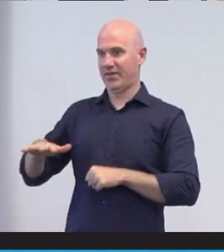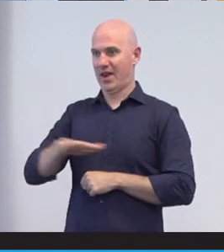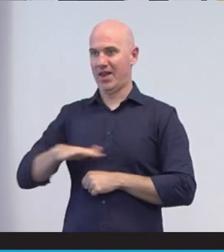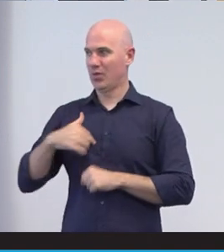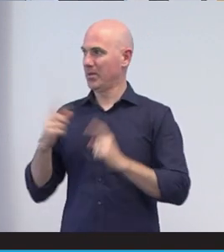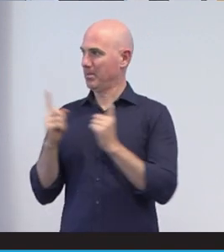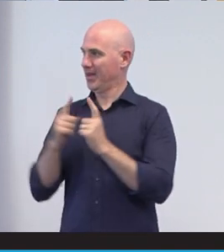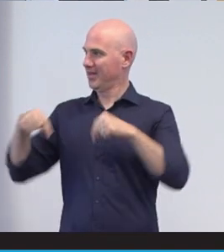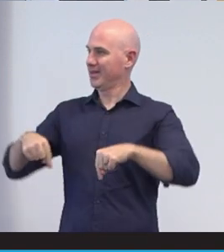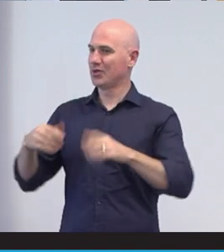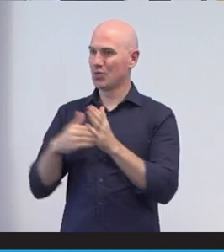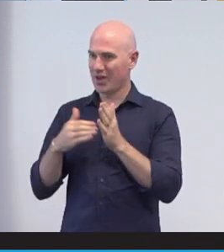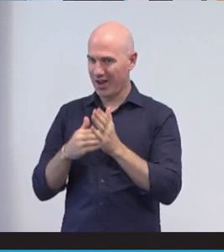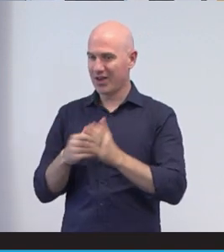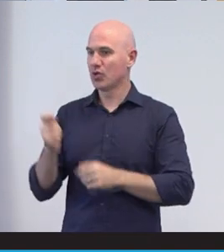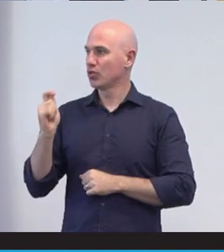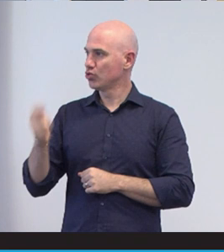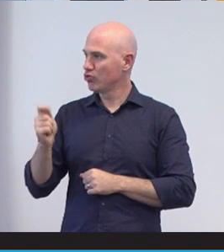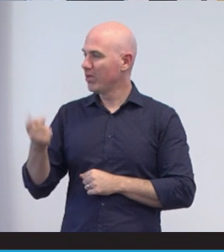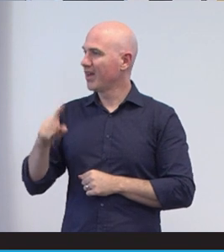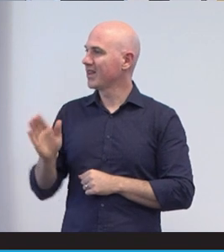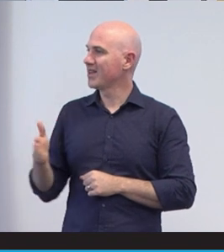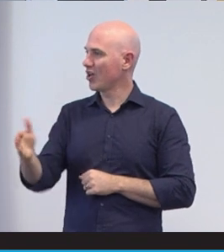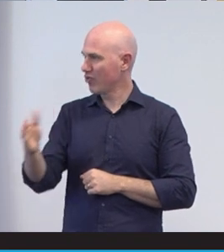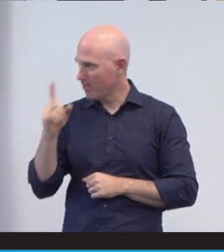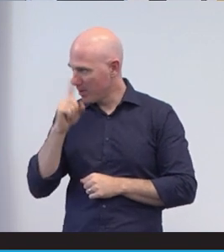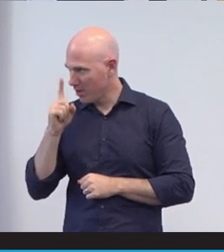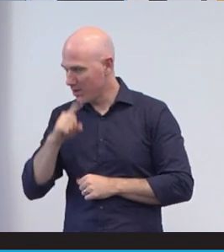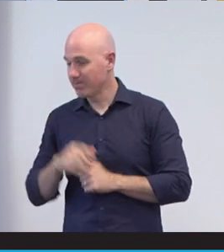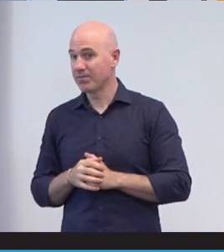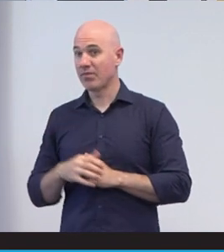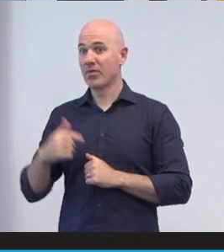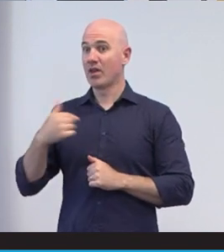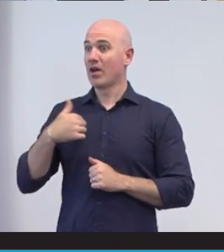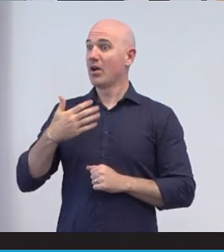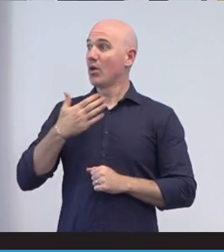today, the Turrbal and the Jagera people. I'd also like to acknowledge that we have a